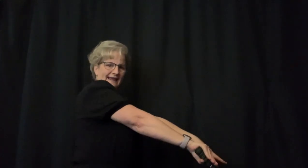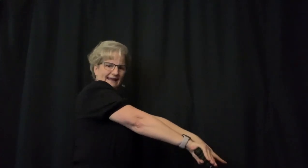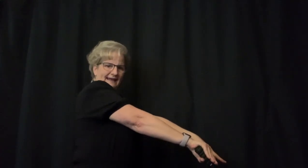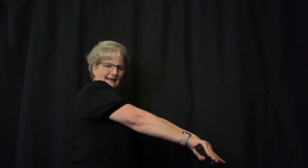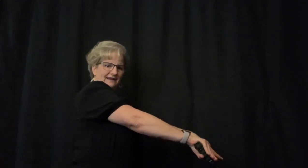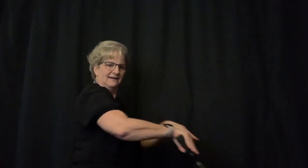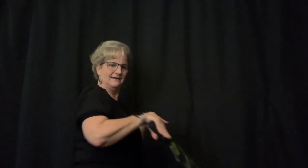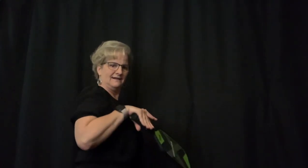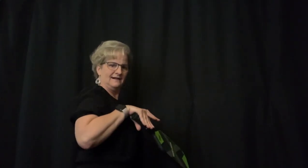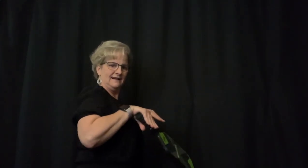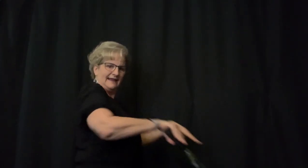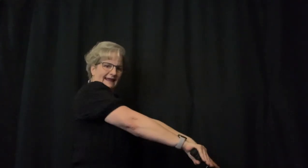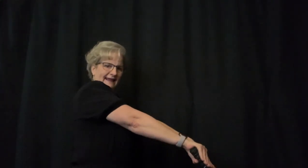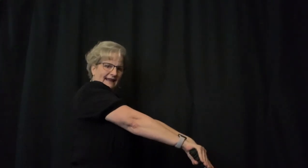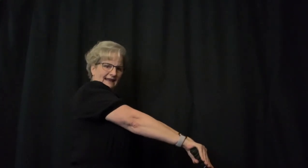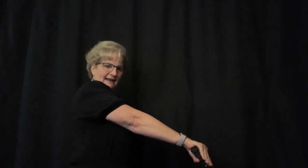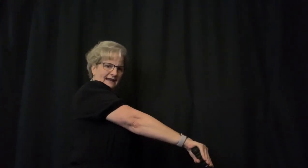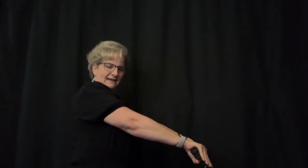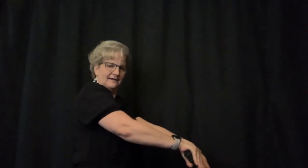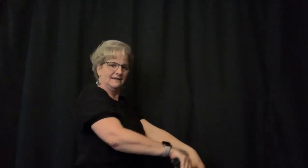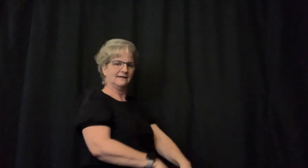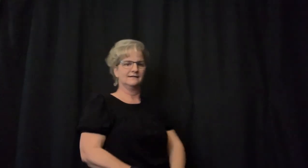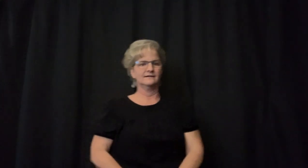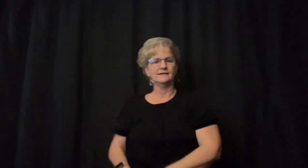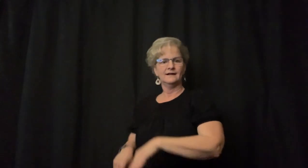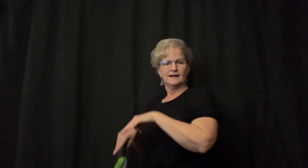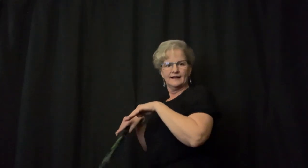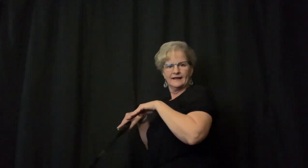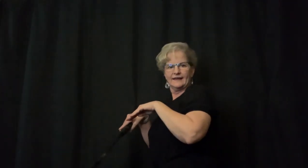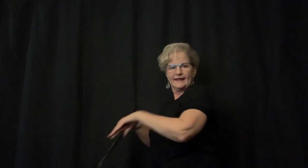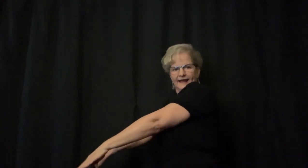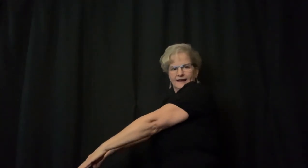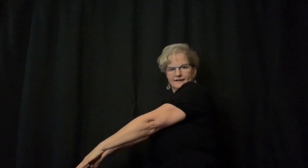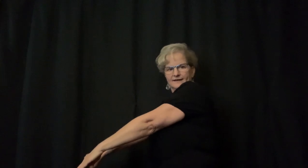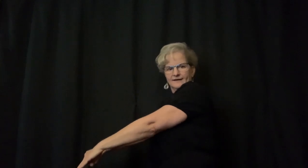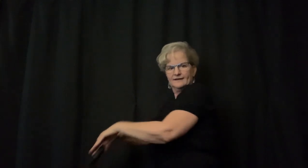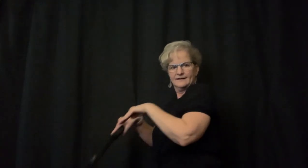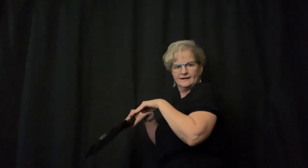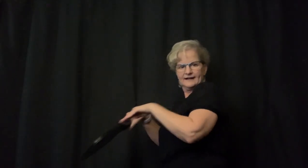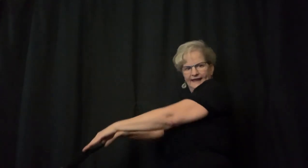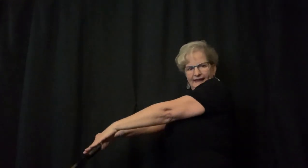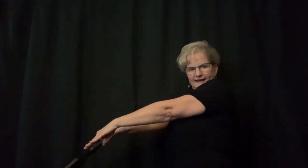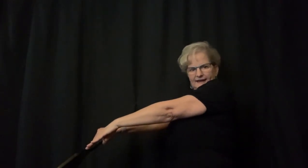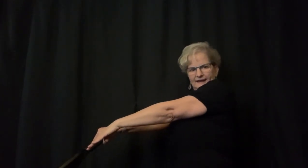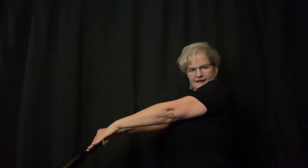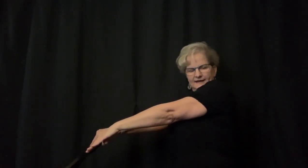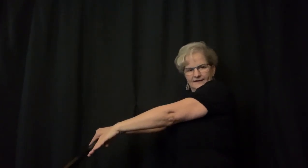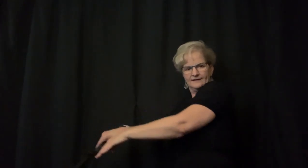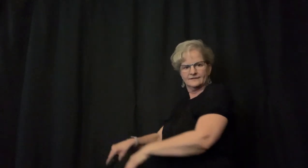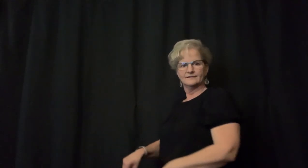This sign means "in". Let's continue to practice signing "in".